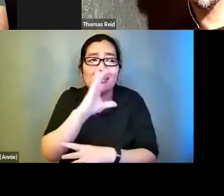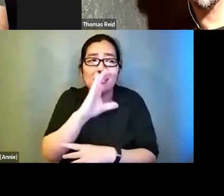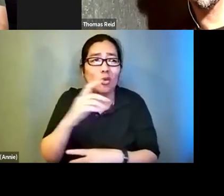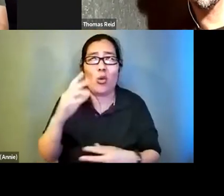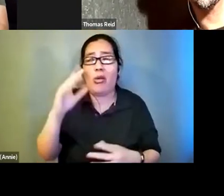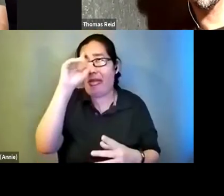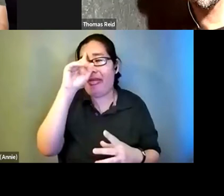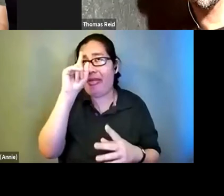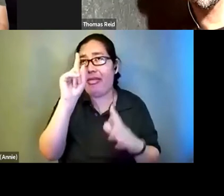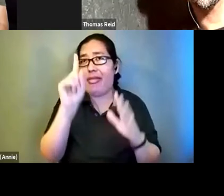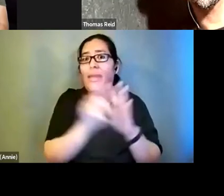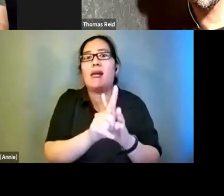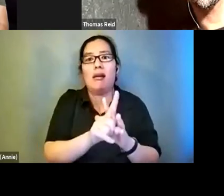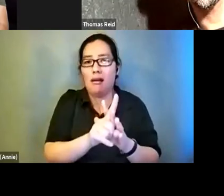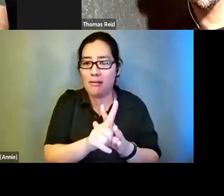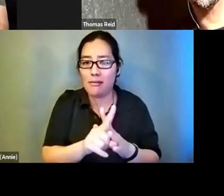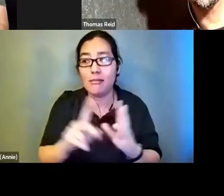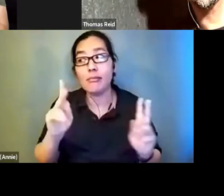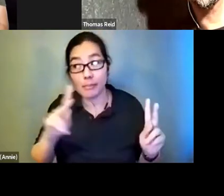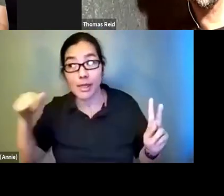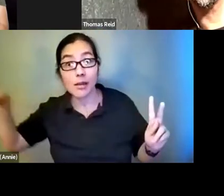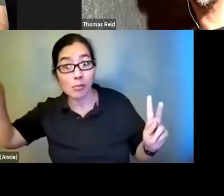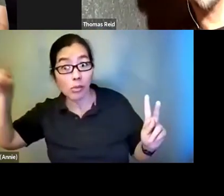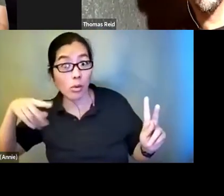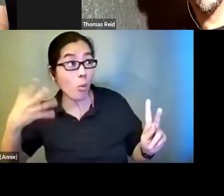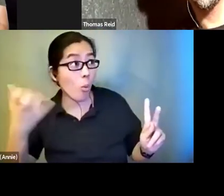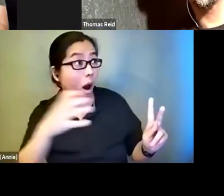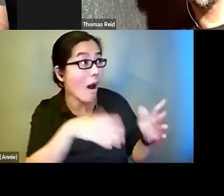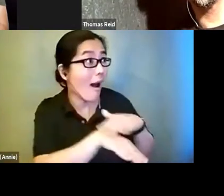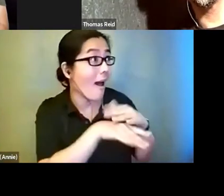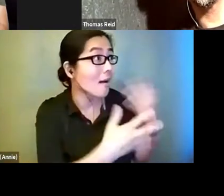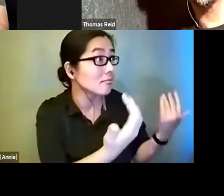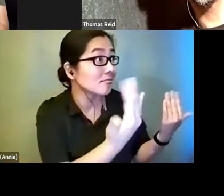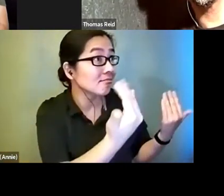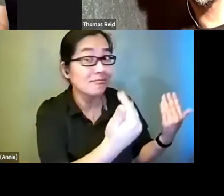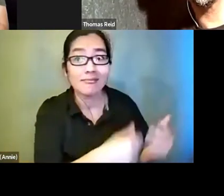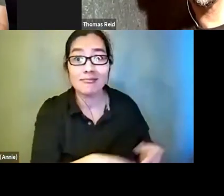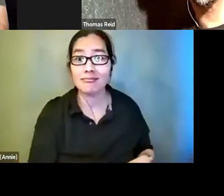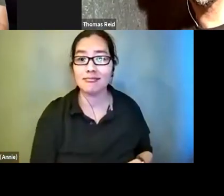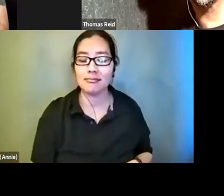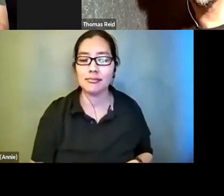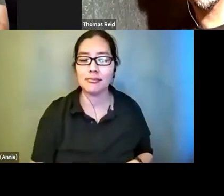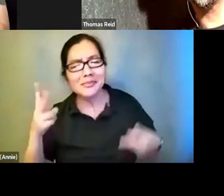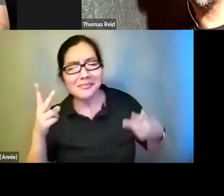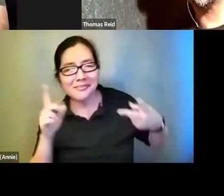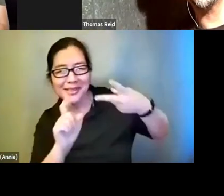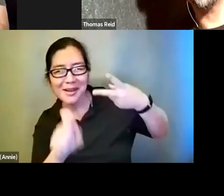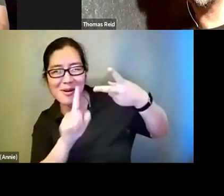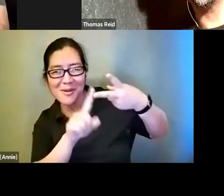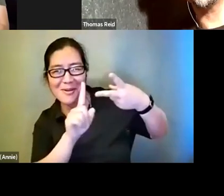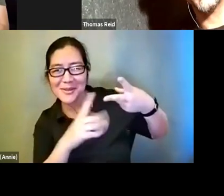access to. What about the second part? >>>: Shout out